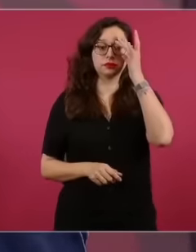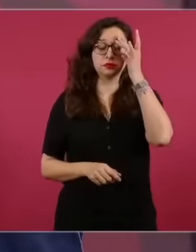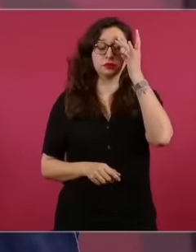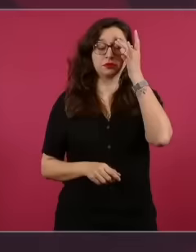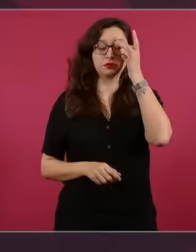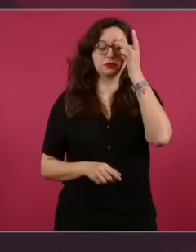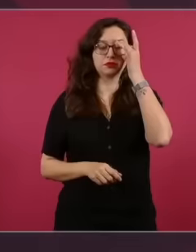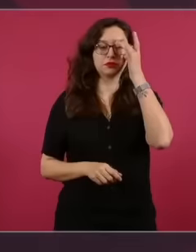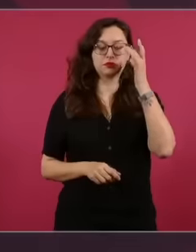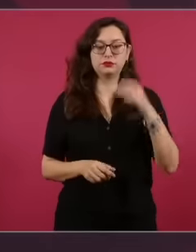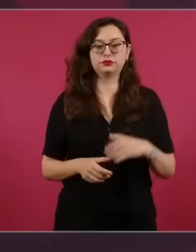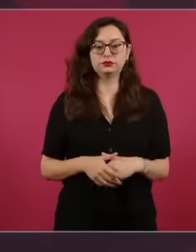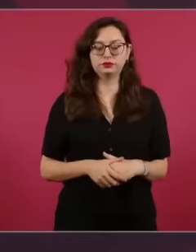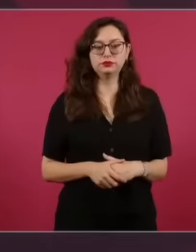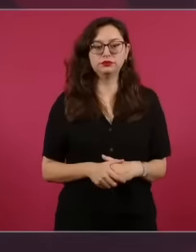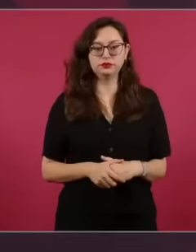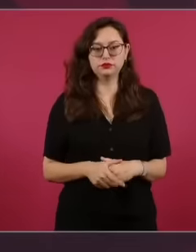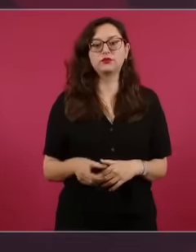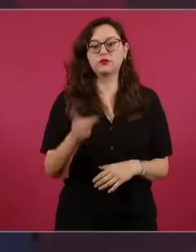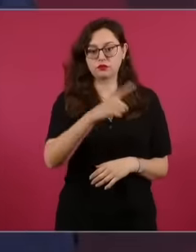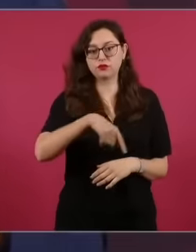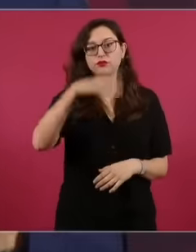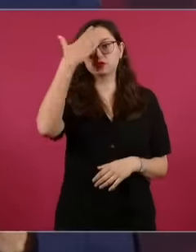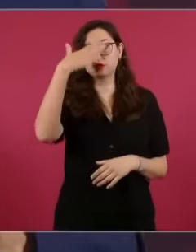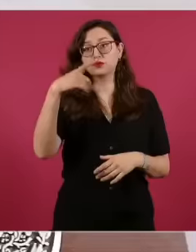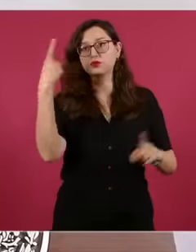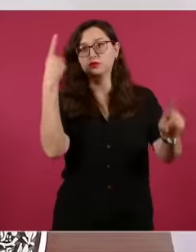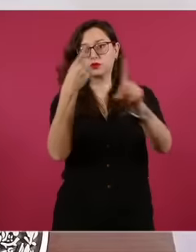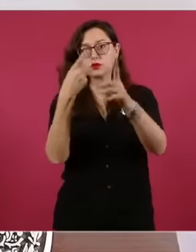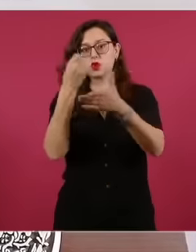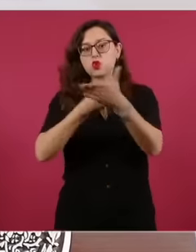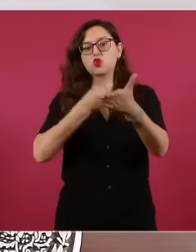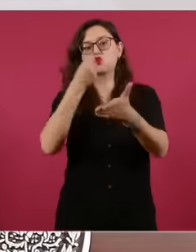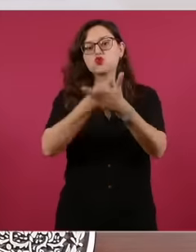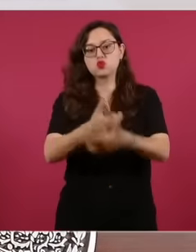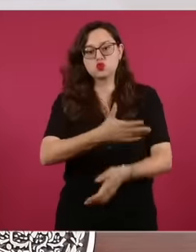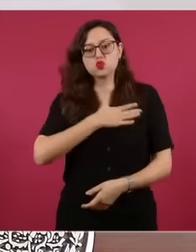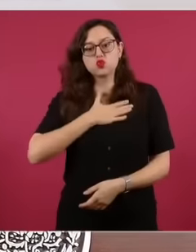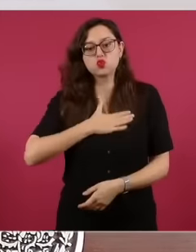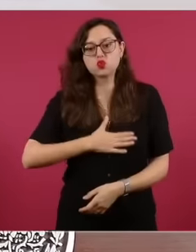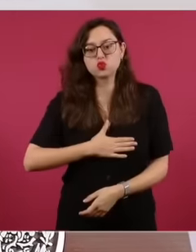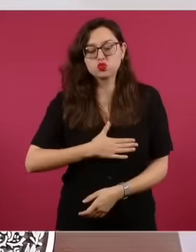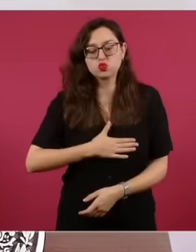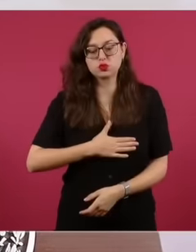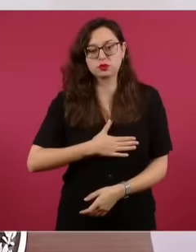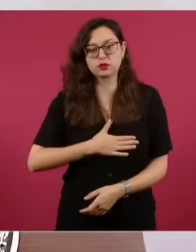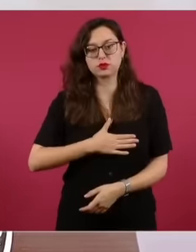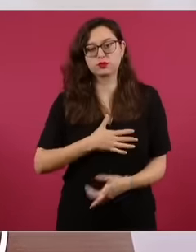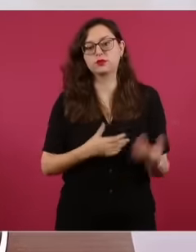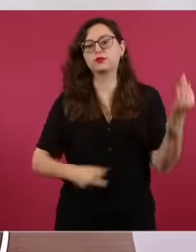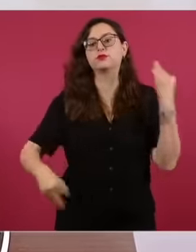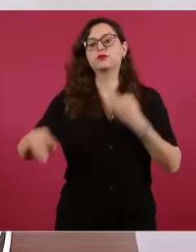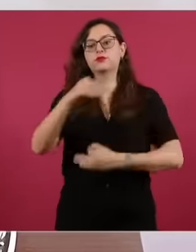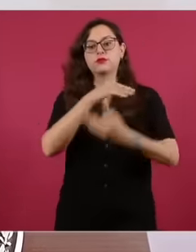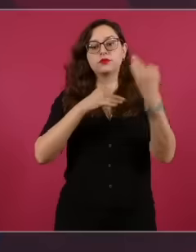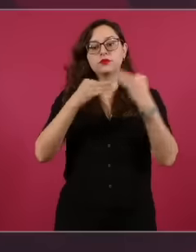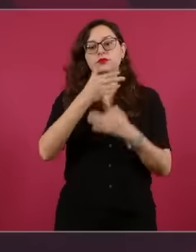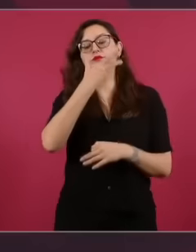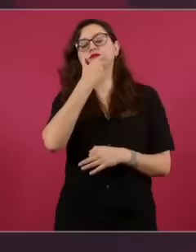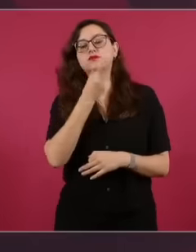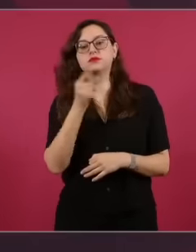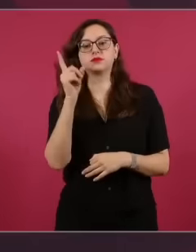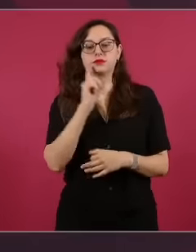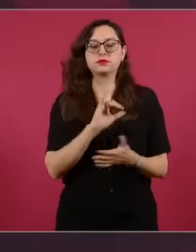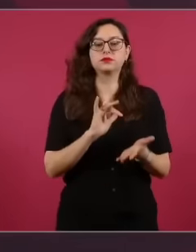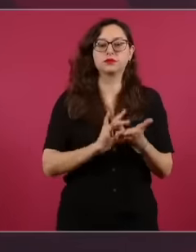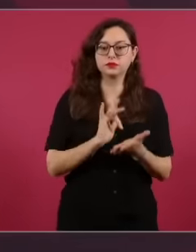that they were fighting for a just cause. I thank all of them for their